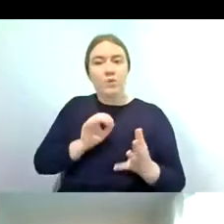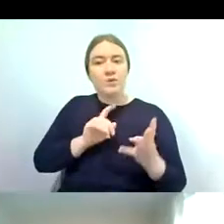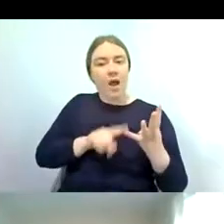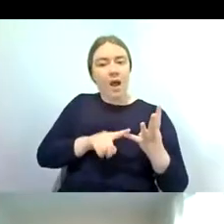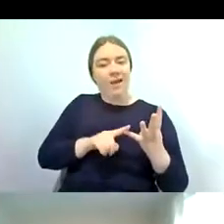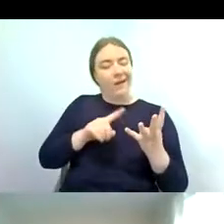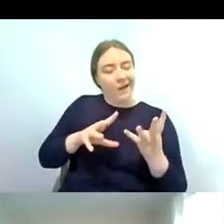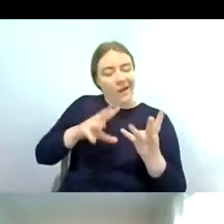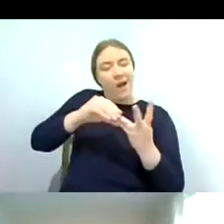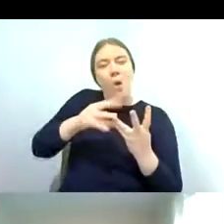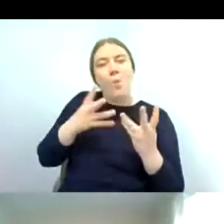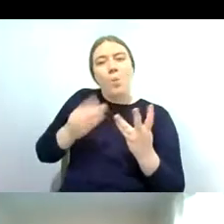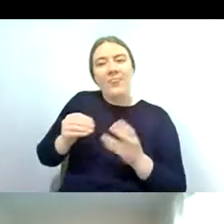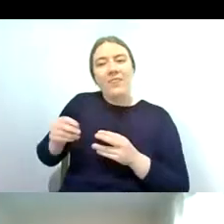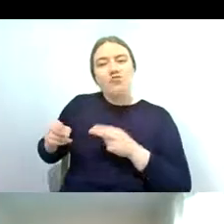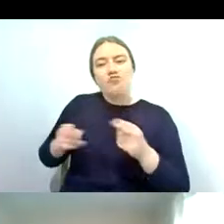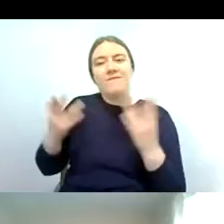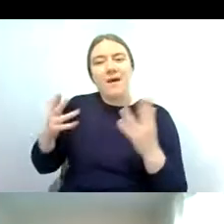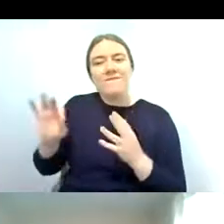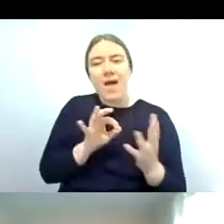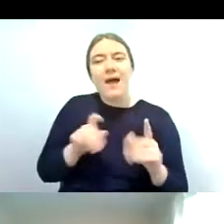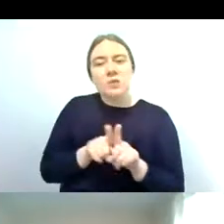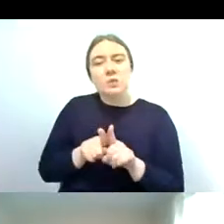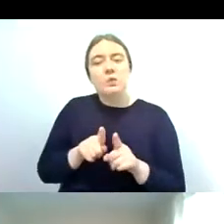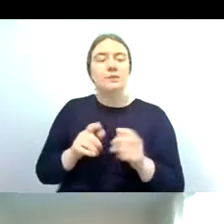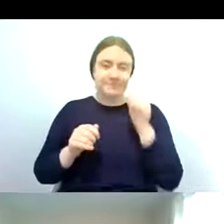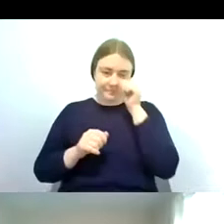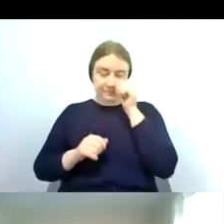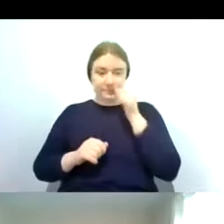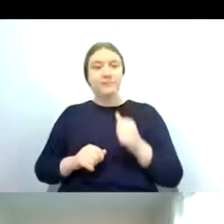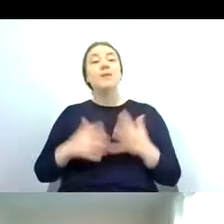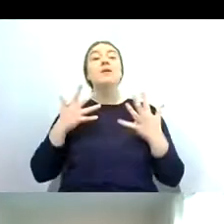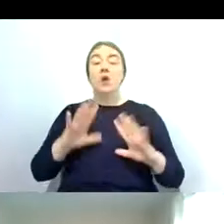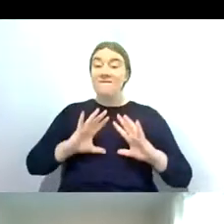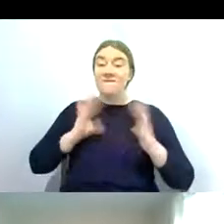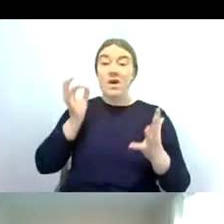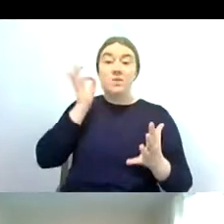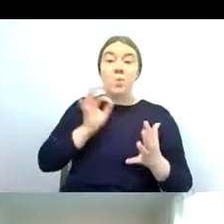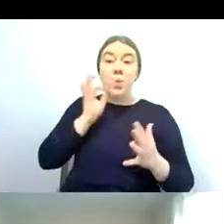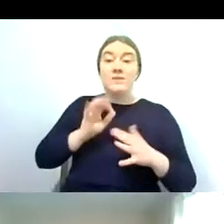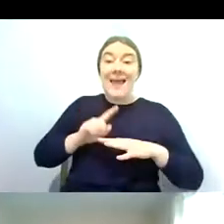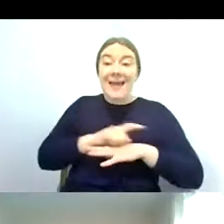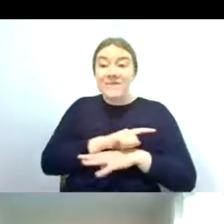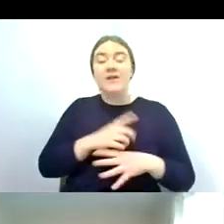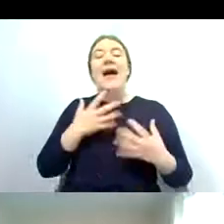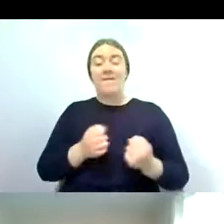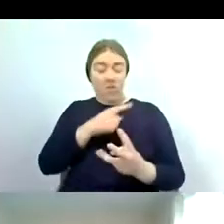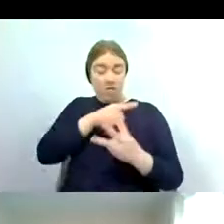and talk about them tonight so freshwater inverts provide free important ecosystem services